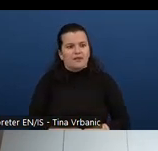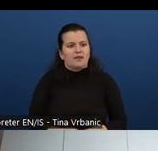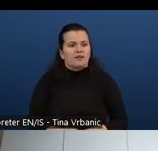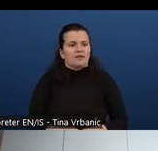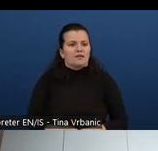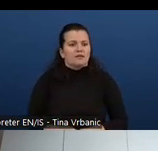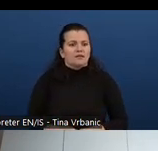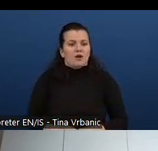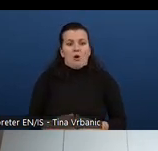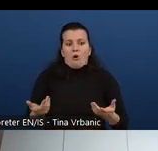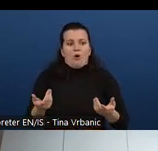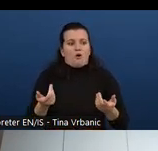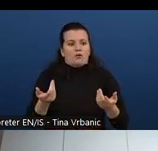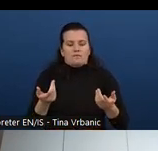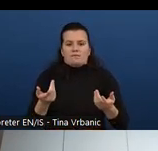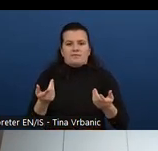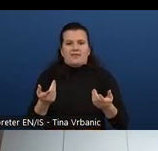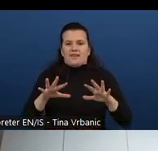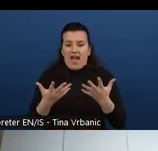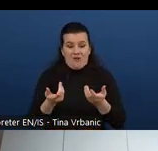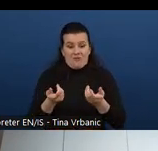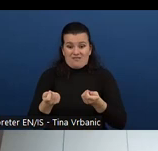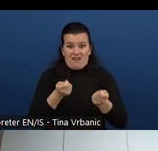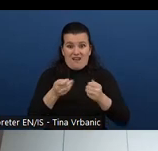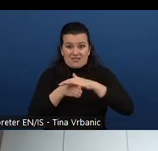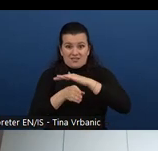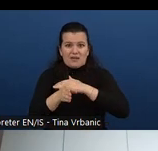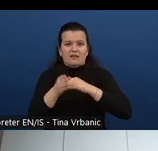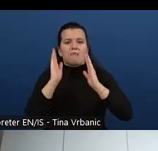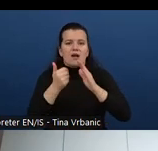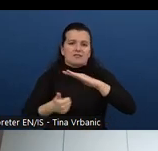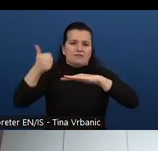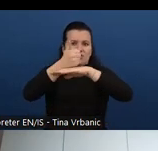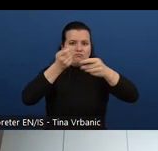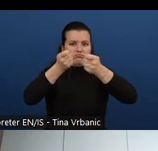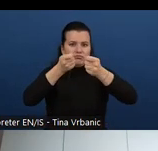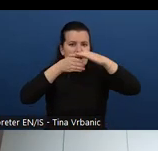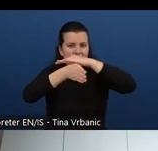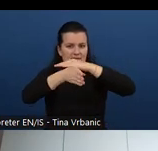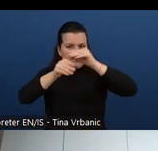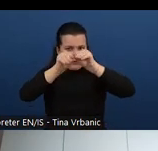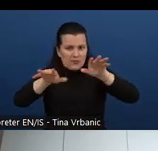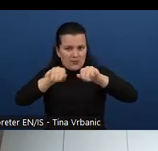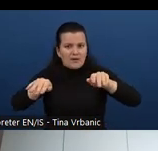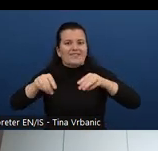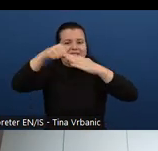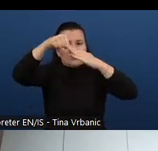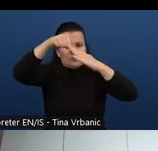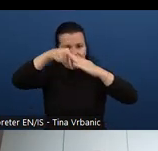in their organization. So that's the foundation modules.